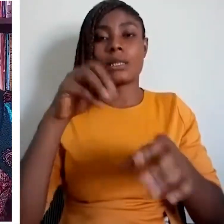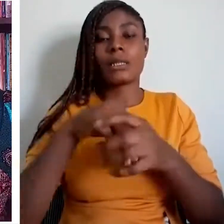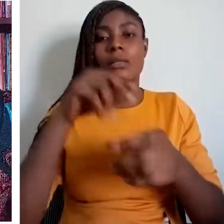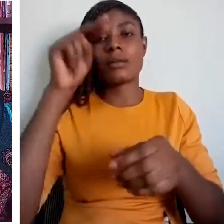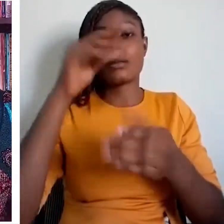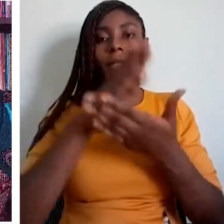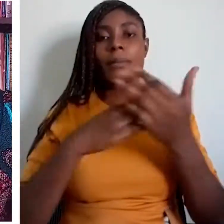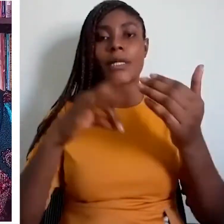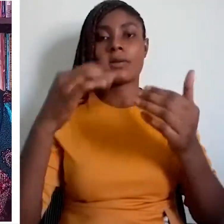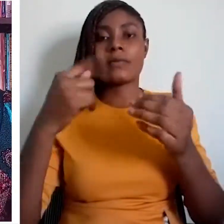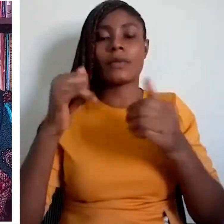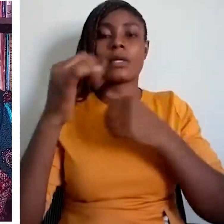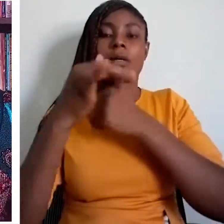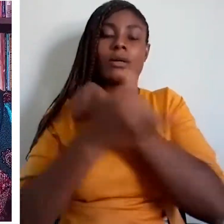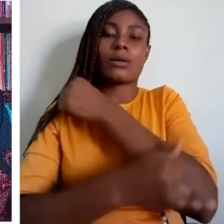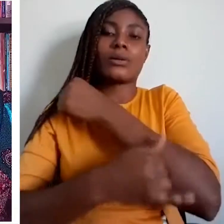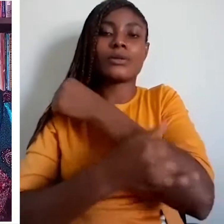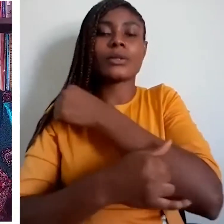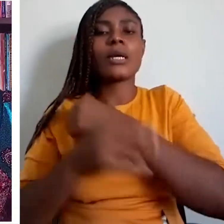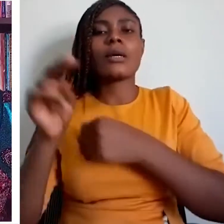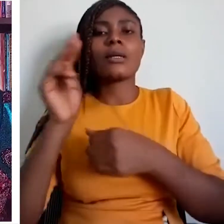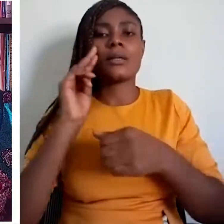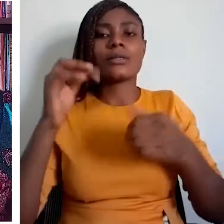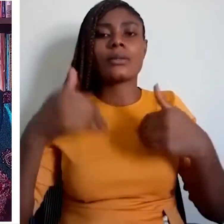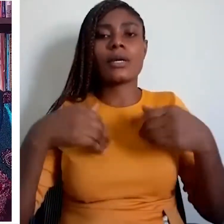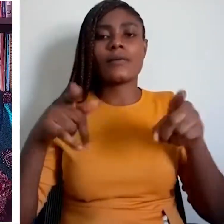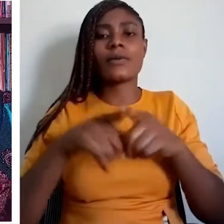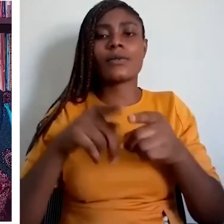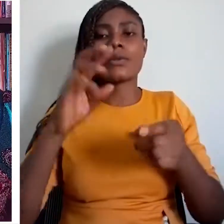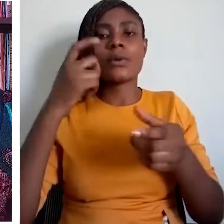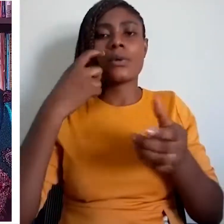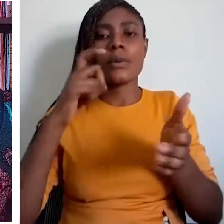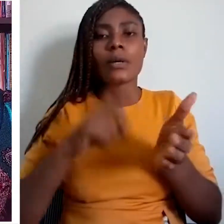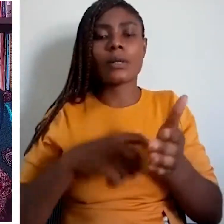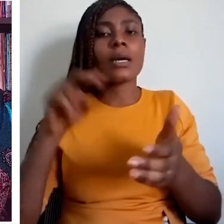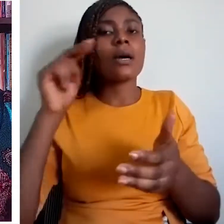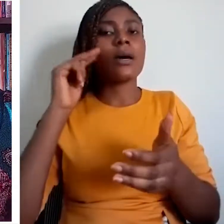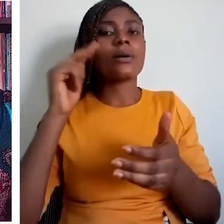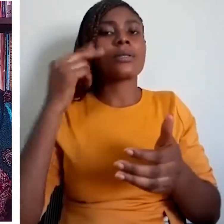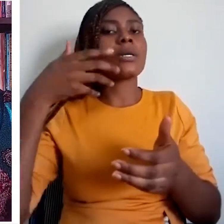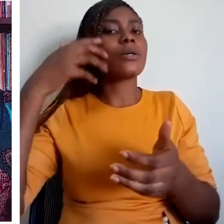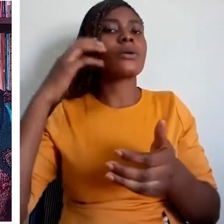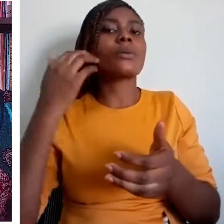Every individual shall be entitled to the enjoyment of the rights and freedoms recognized